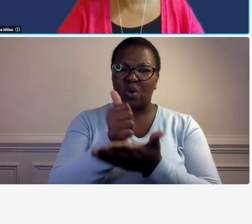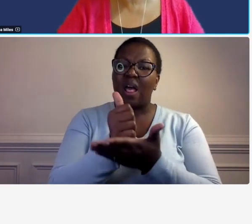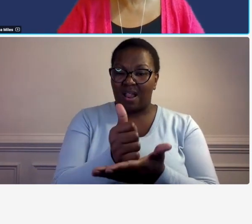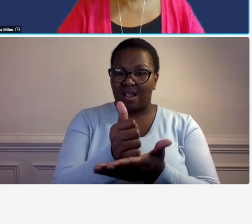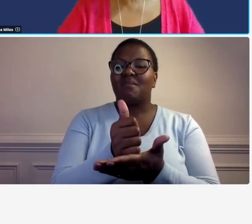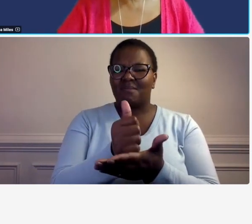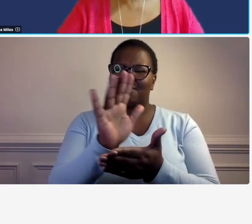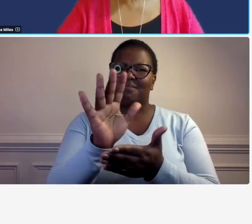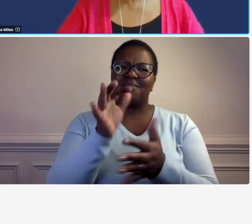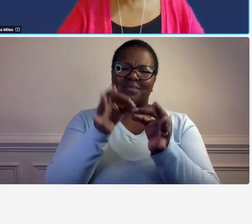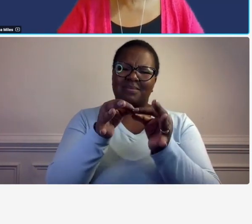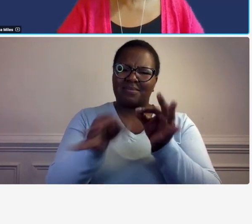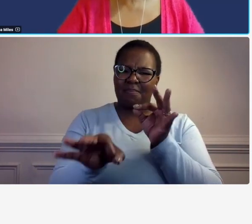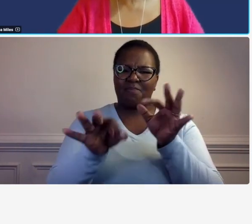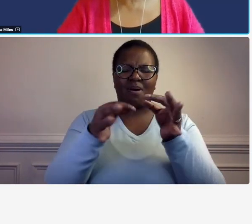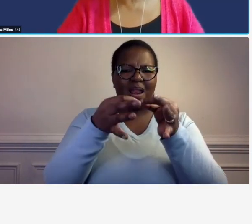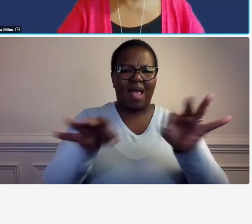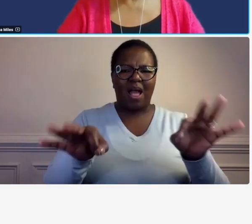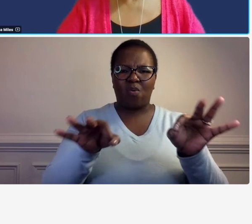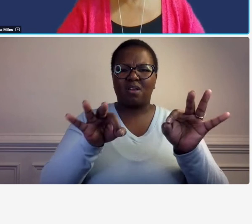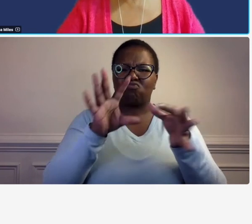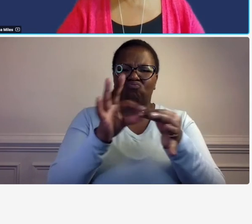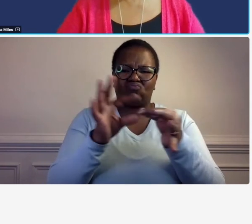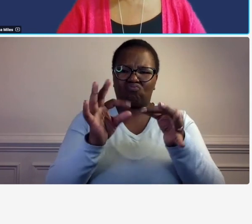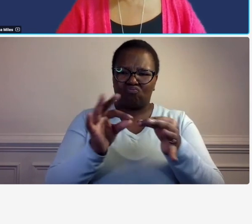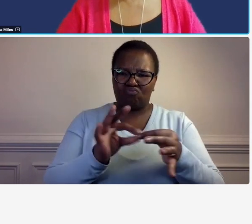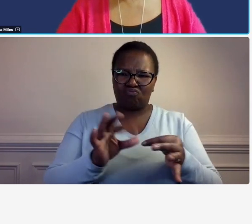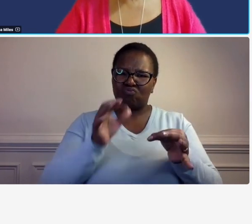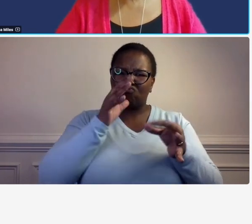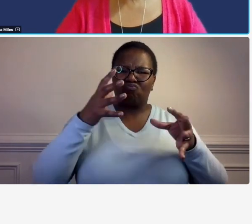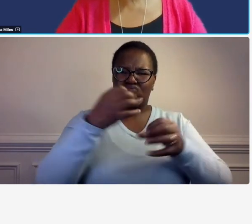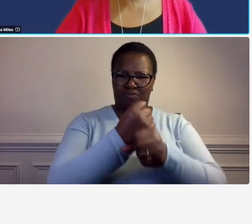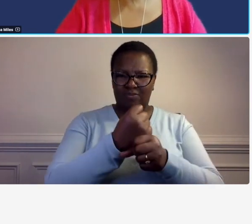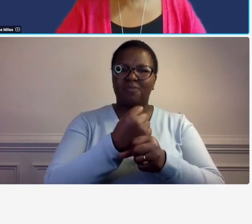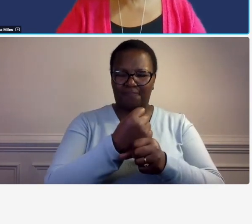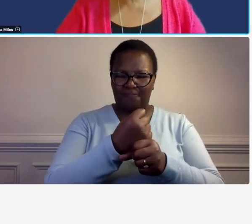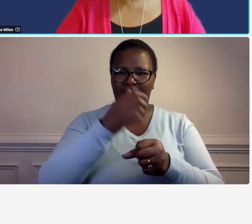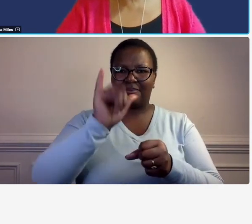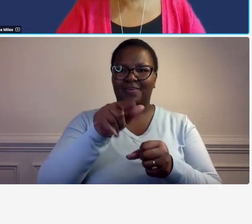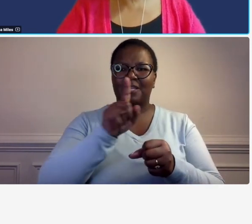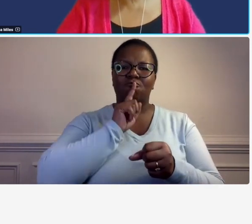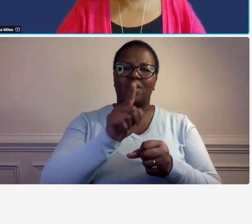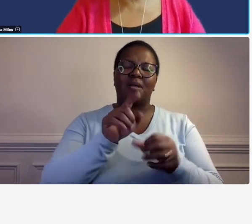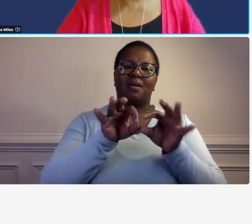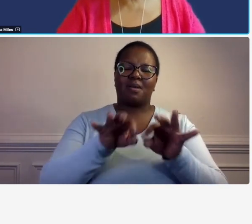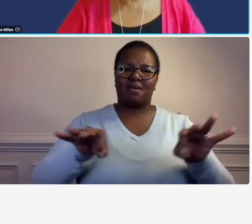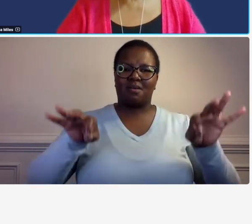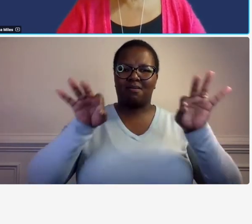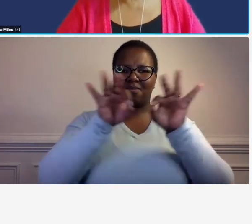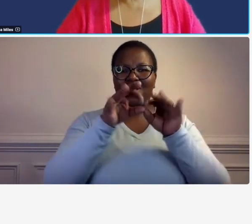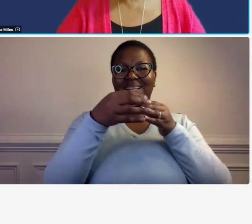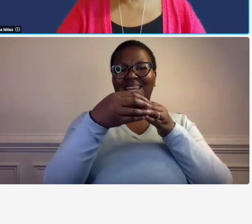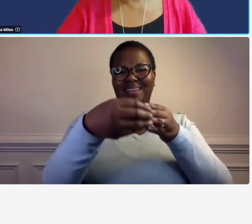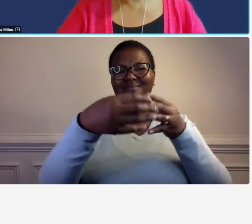terms and it's much shorter than far31 so that is a really essential guy to have and the reason why